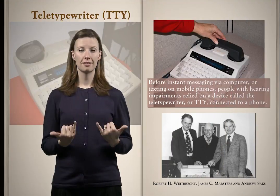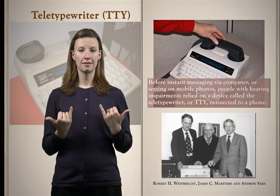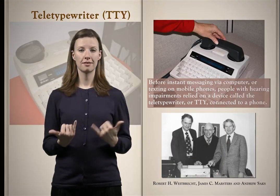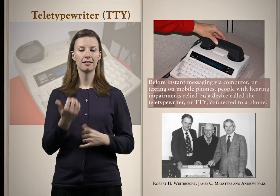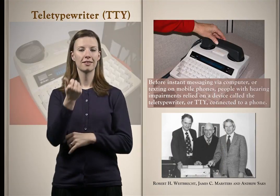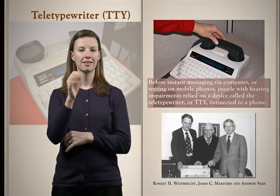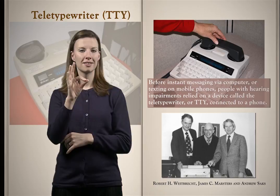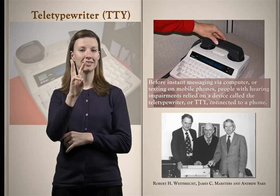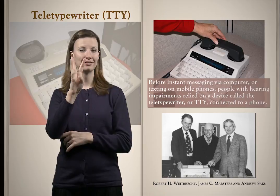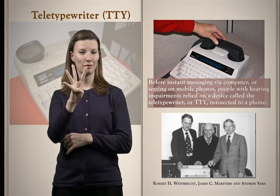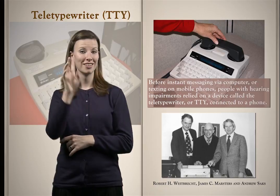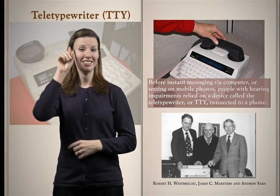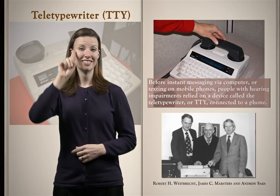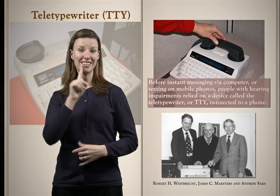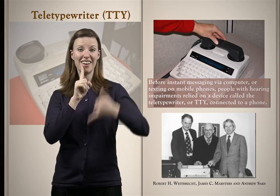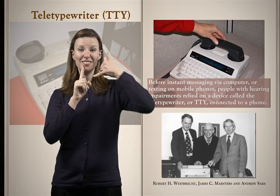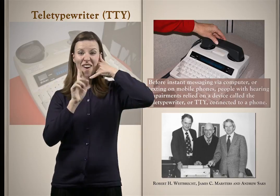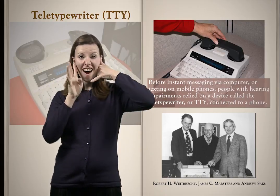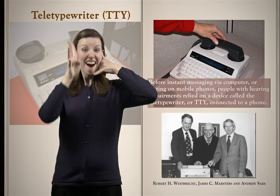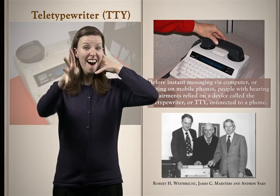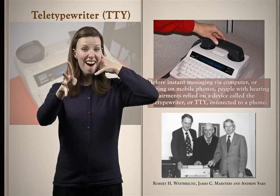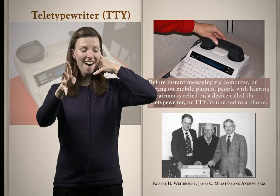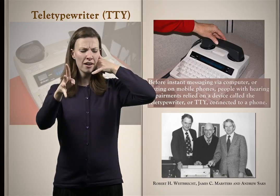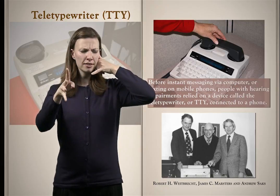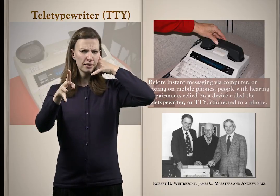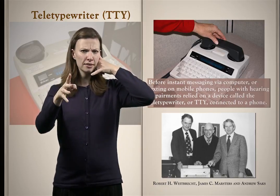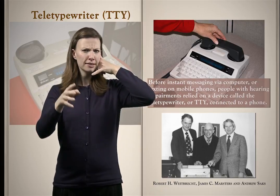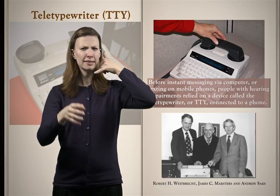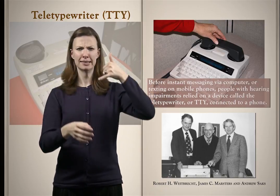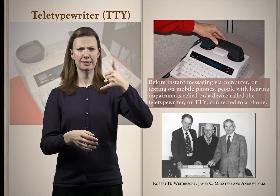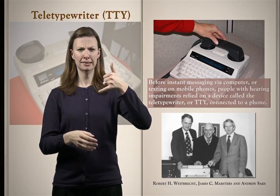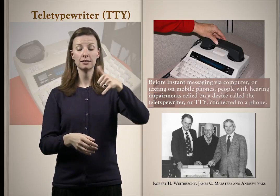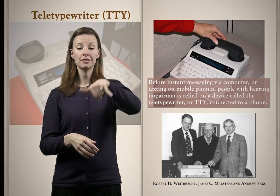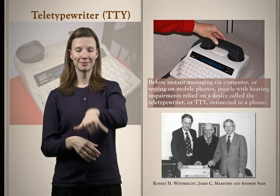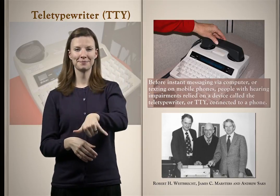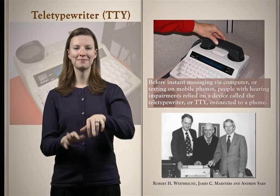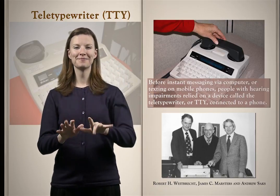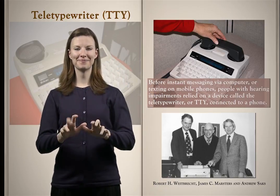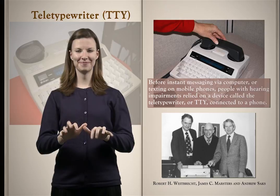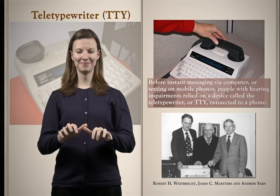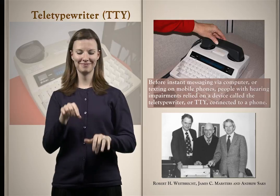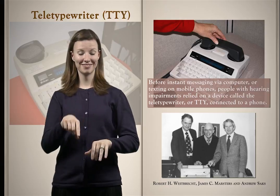When we move down the line to 1964 a phone for Deaf was invented and,